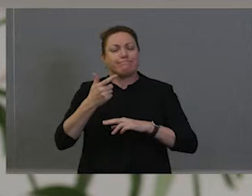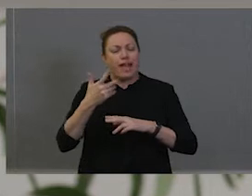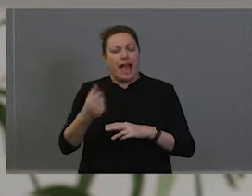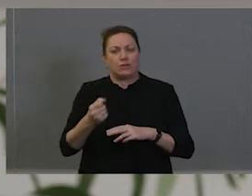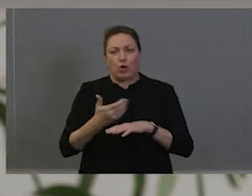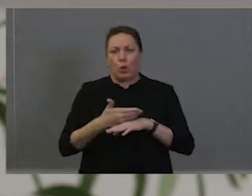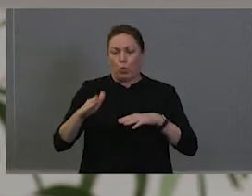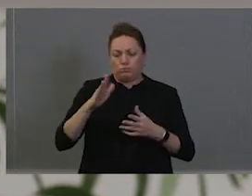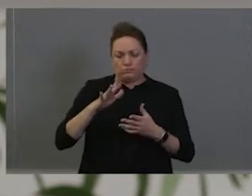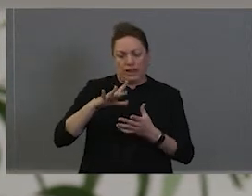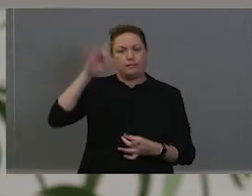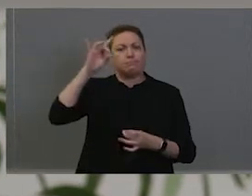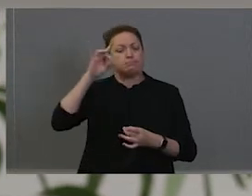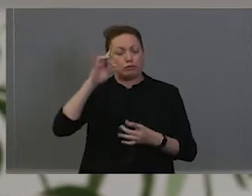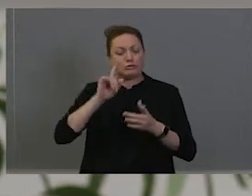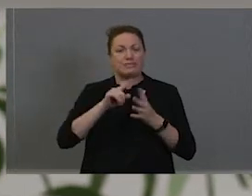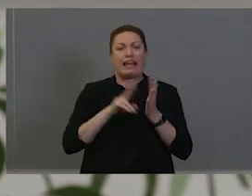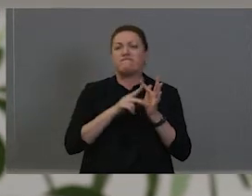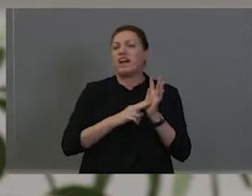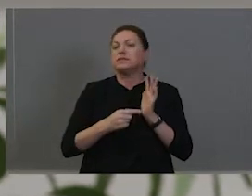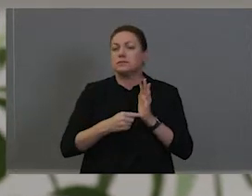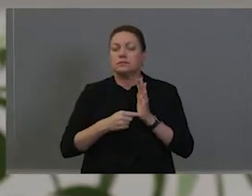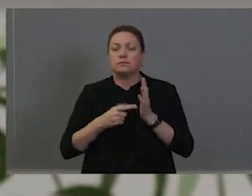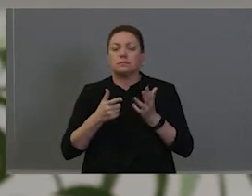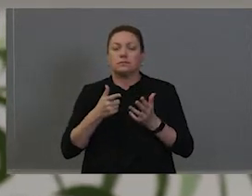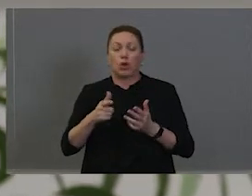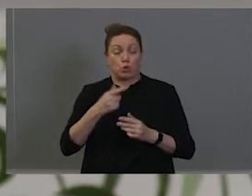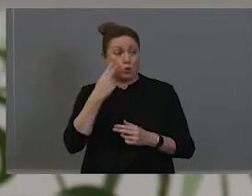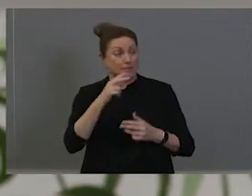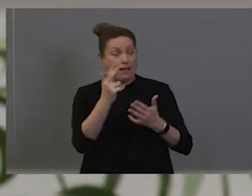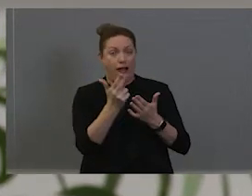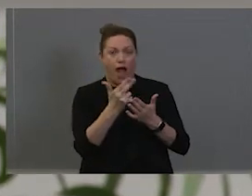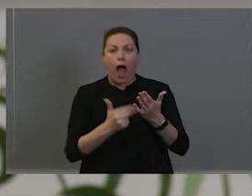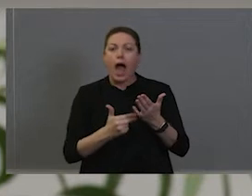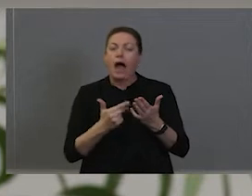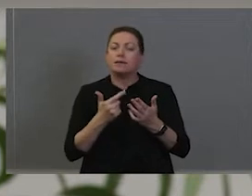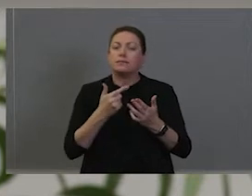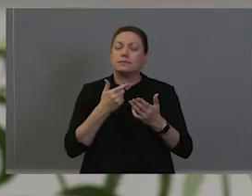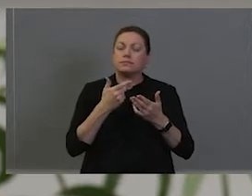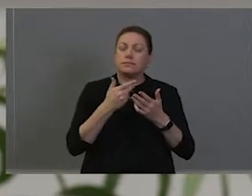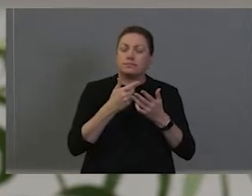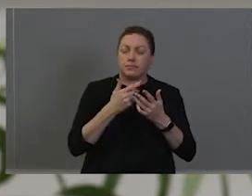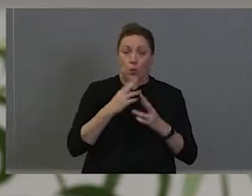event that a lot of the artwork that you see, in the movie in a moment or in the, in the program, the